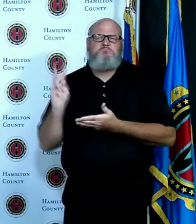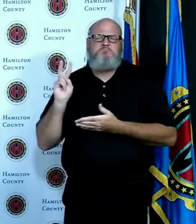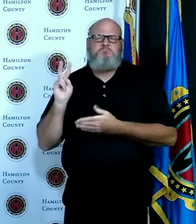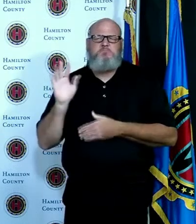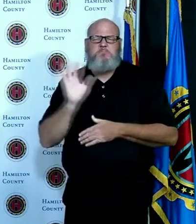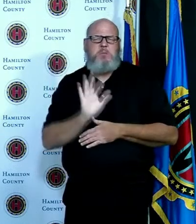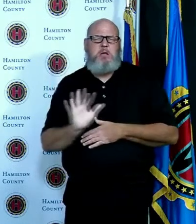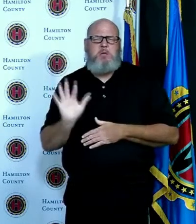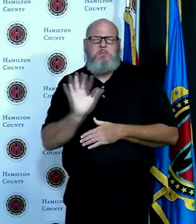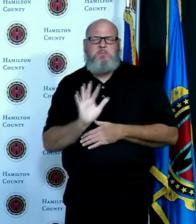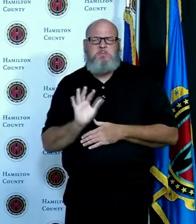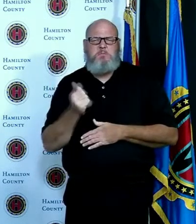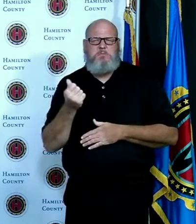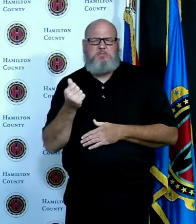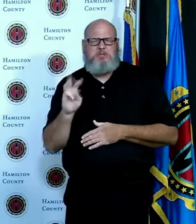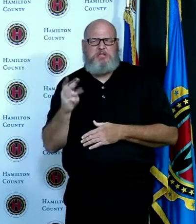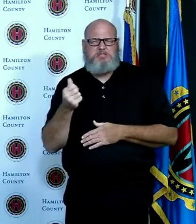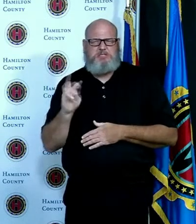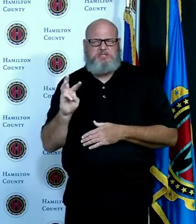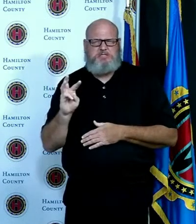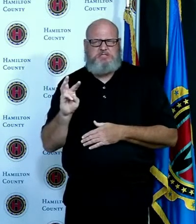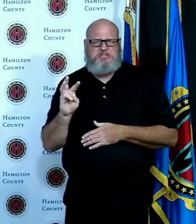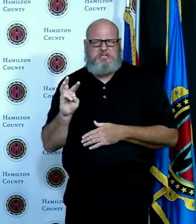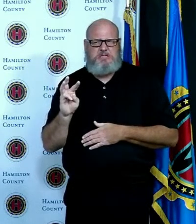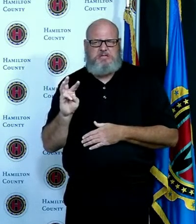this month that week-over-the-week increase is 54.